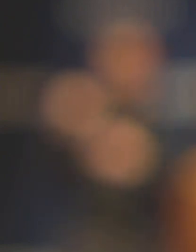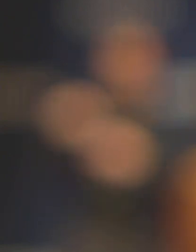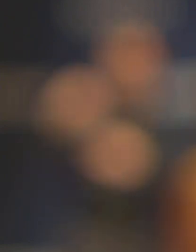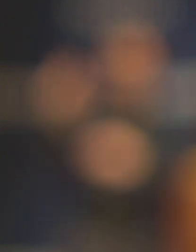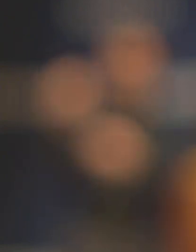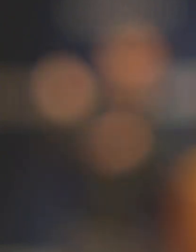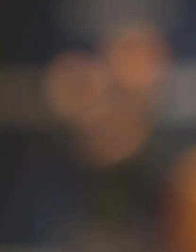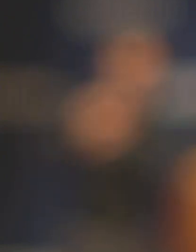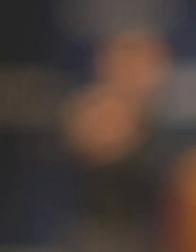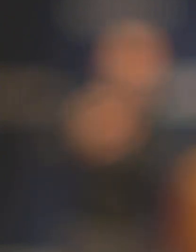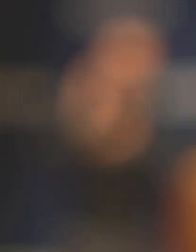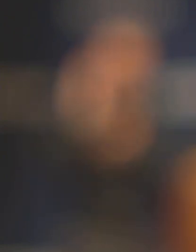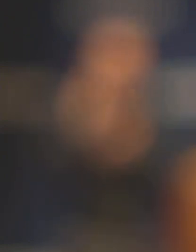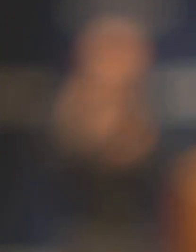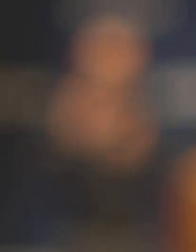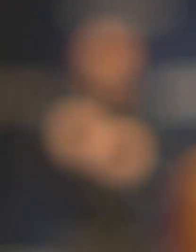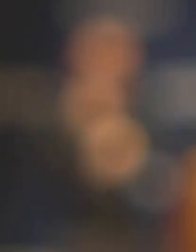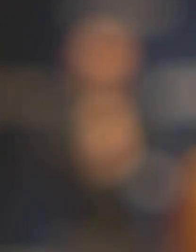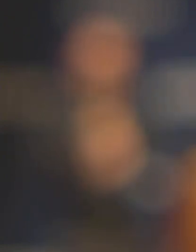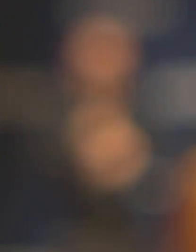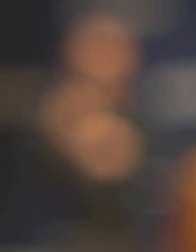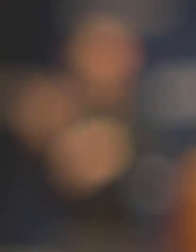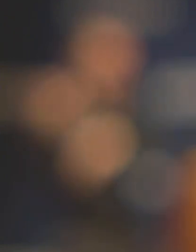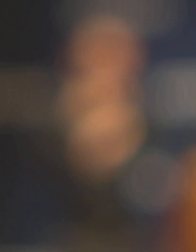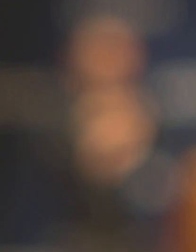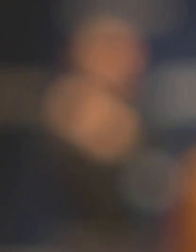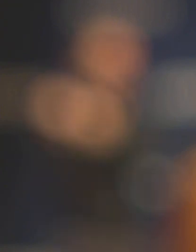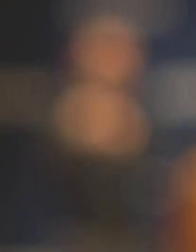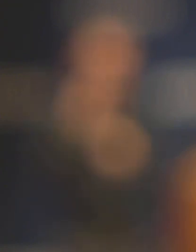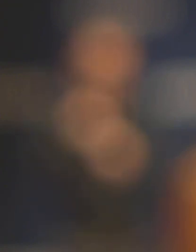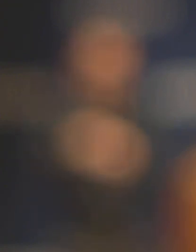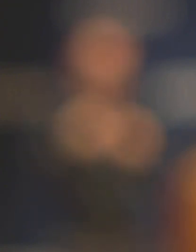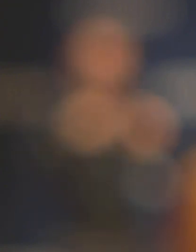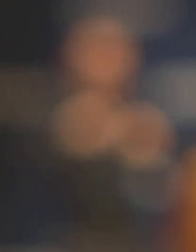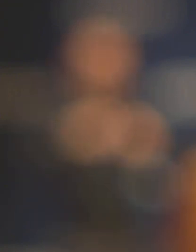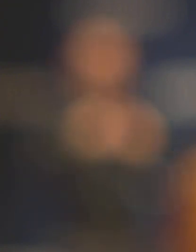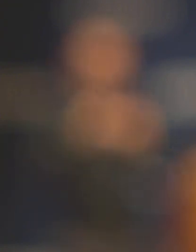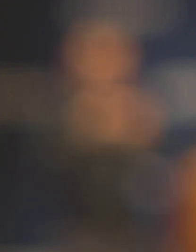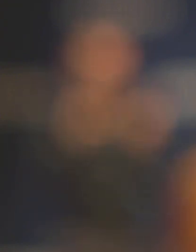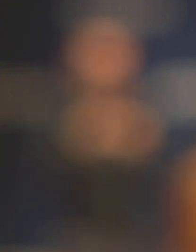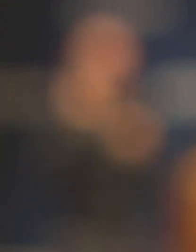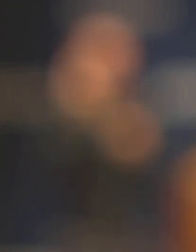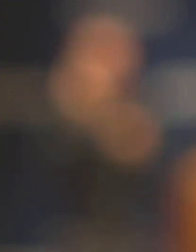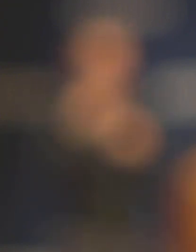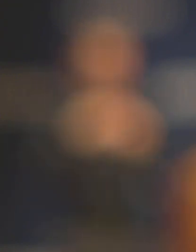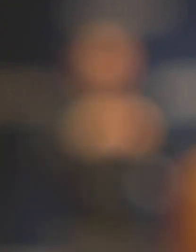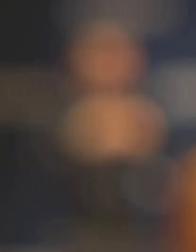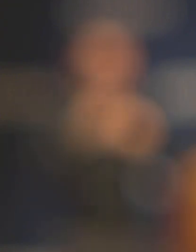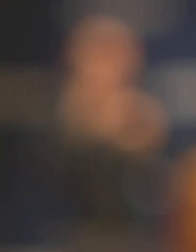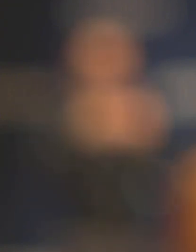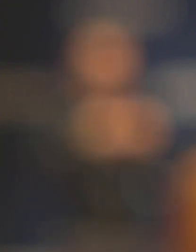site that will be approved. This will phase out over the next couple of weeks, and we're working with partners in the region.